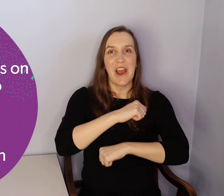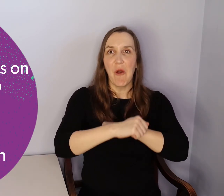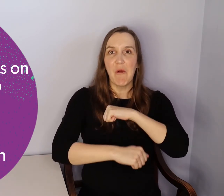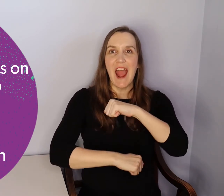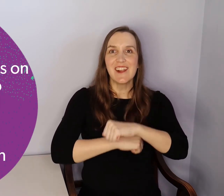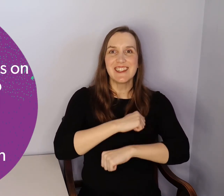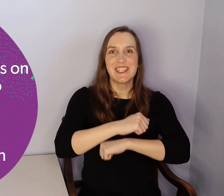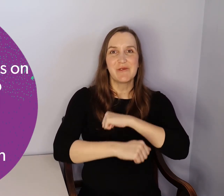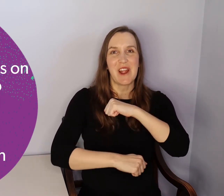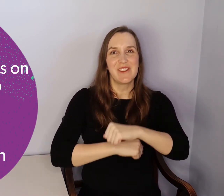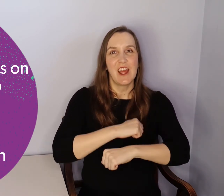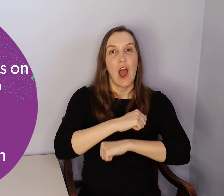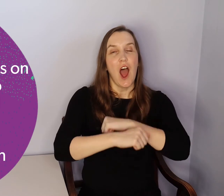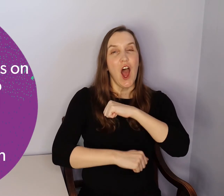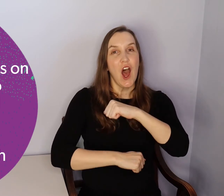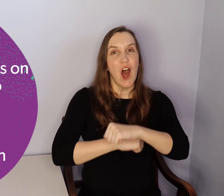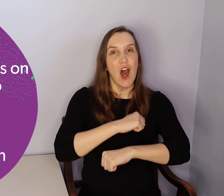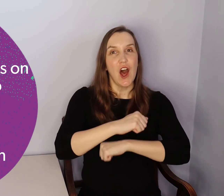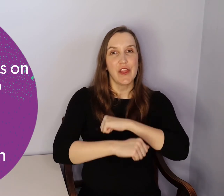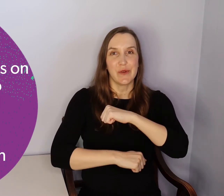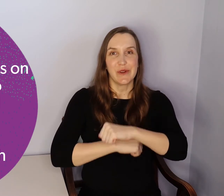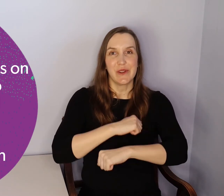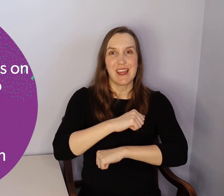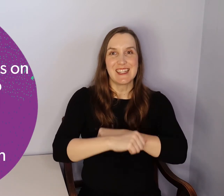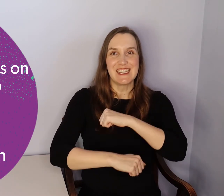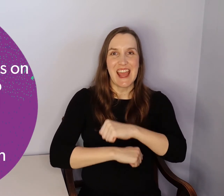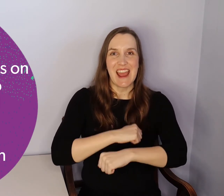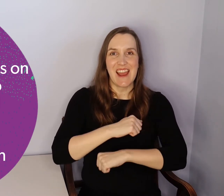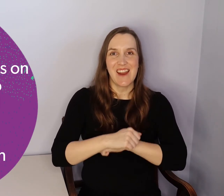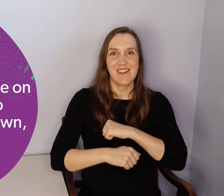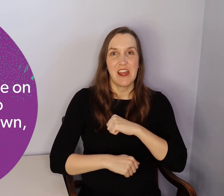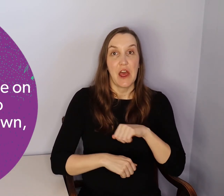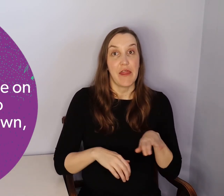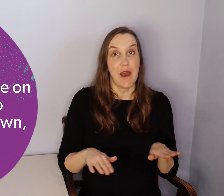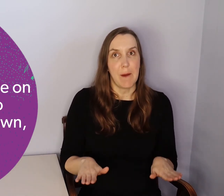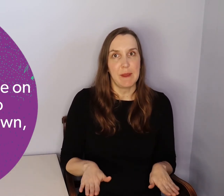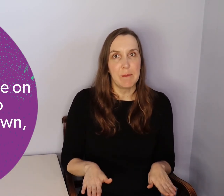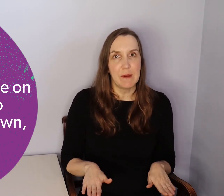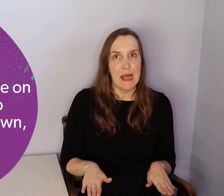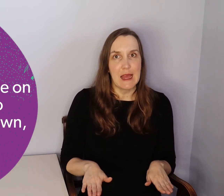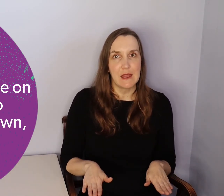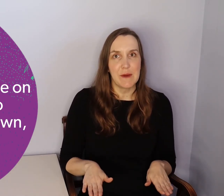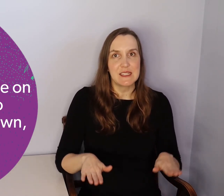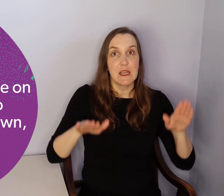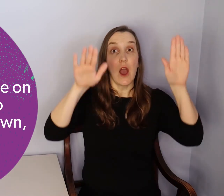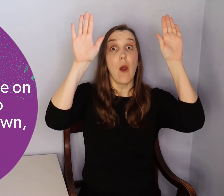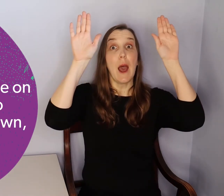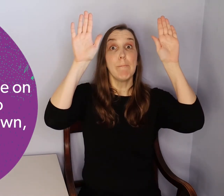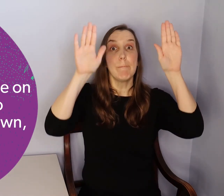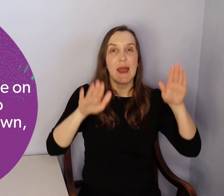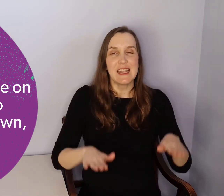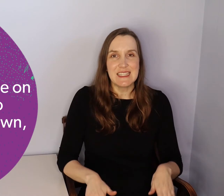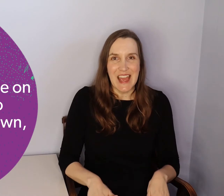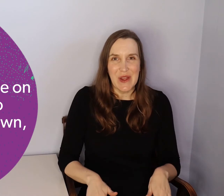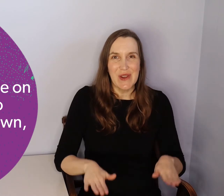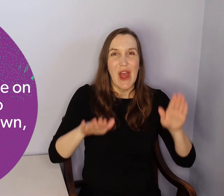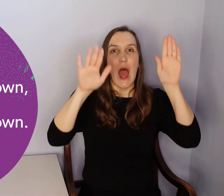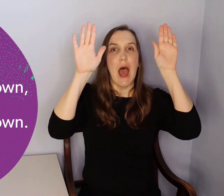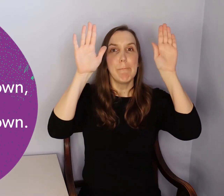The wheels on the bus go round and round all through the town. The people on the bus go up and down,